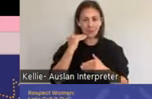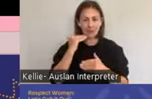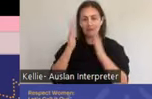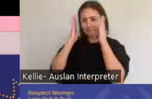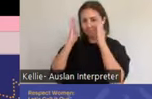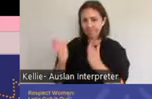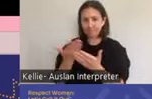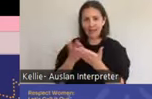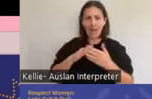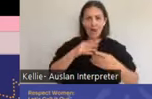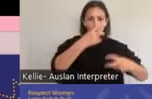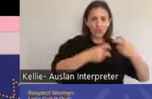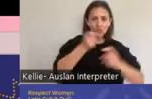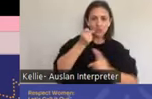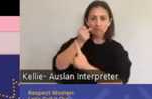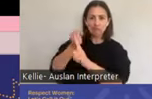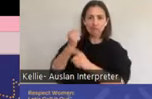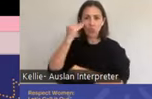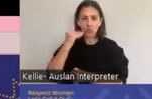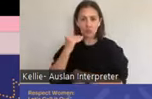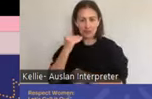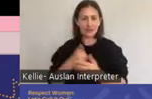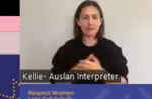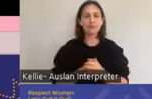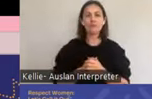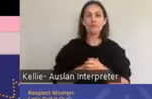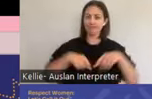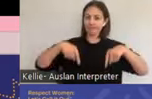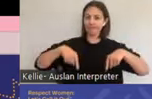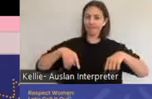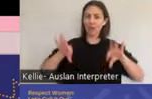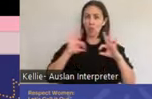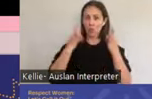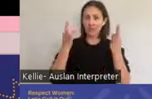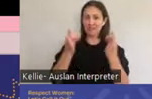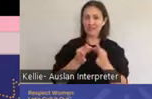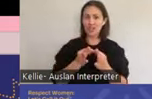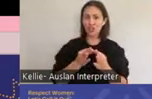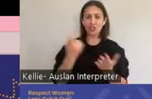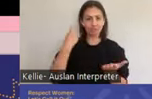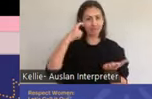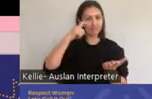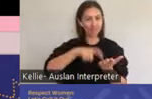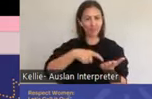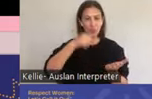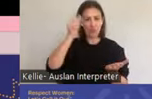Women's Health Loddon Mallee recognizes that women in our communities are diverse and have a variety